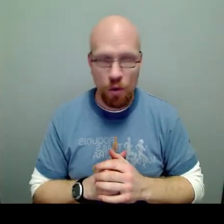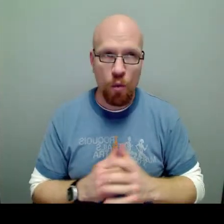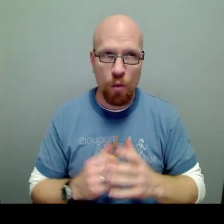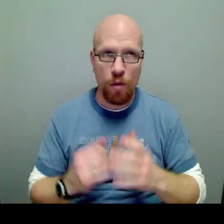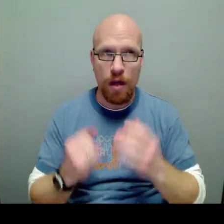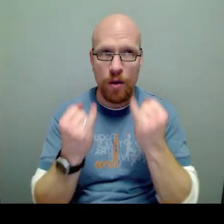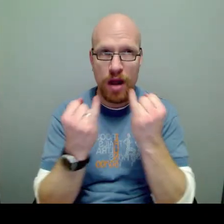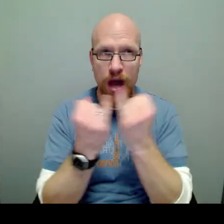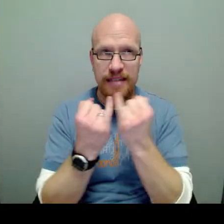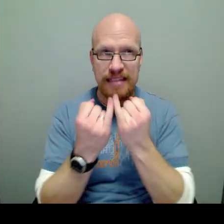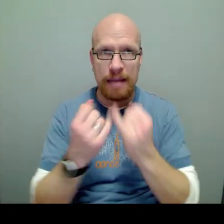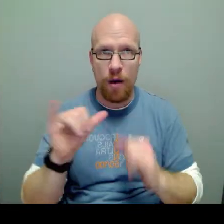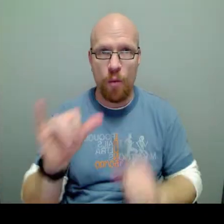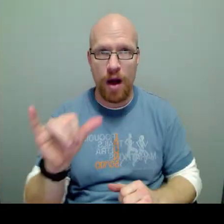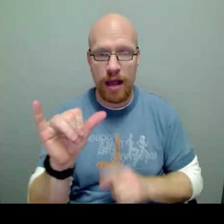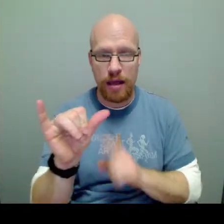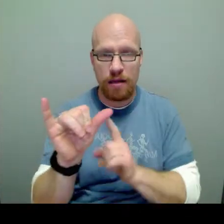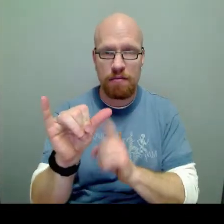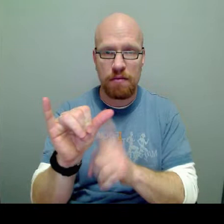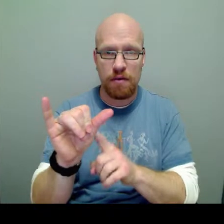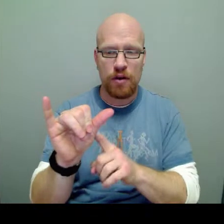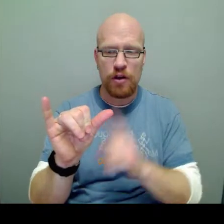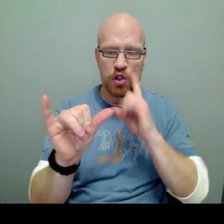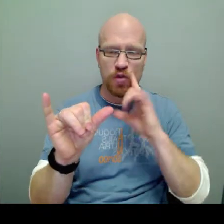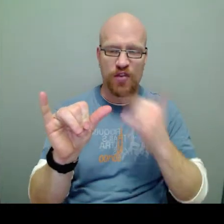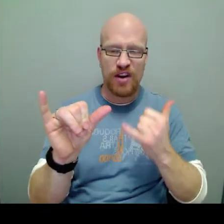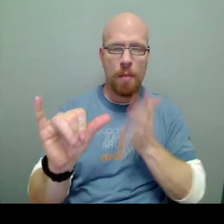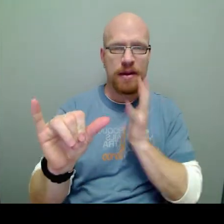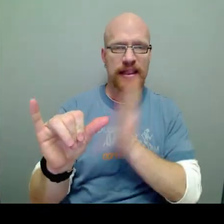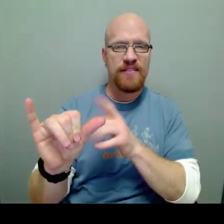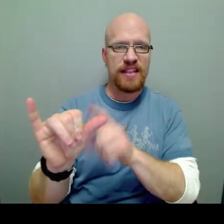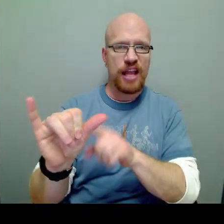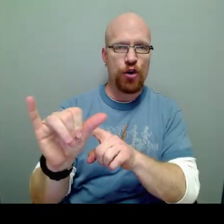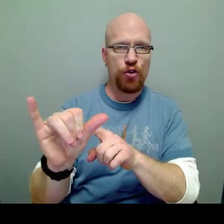Well, I want to isolate my Y. So for now, I'm going to leave it there.